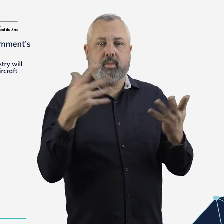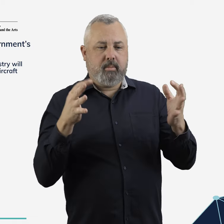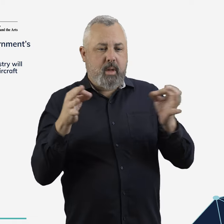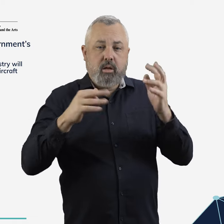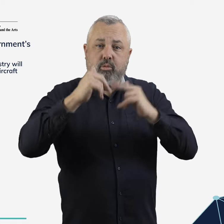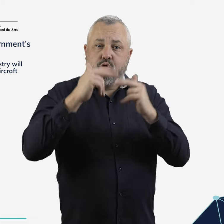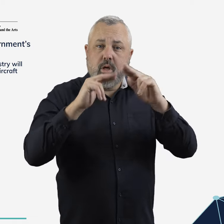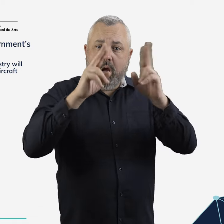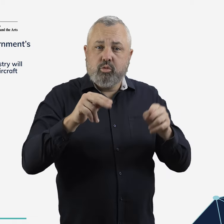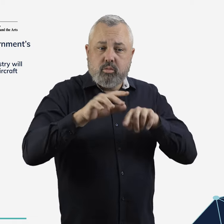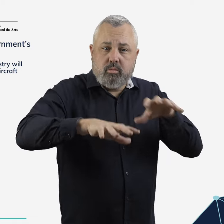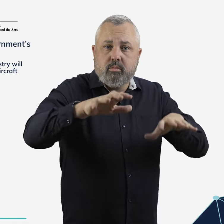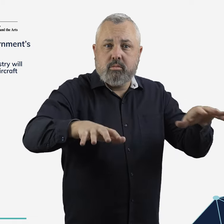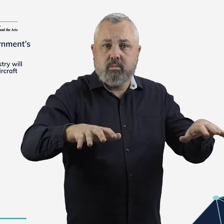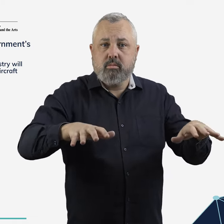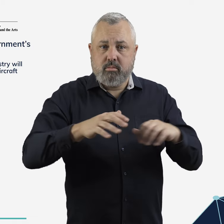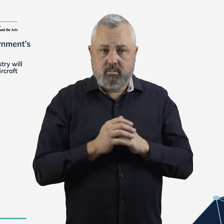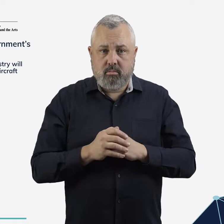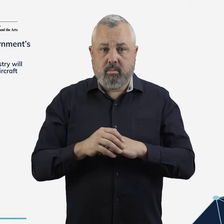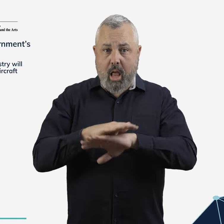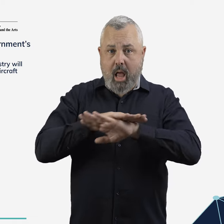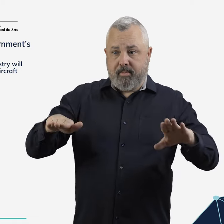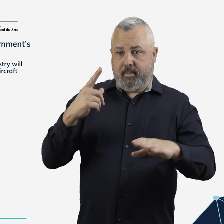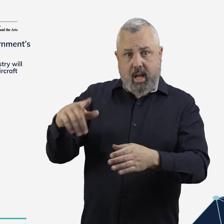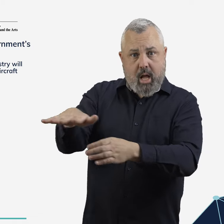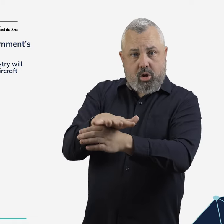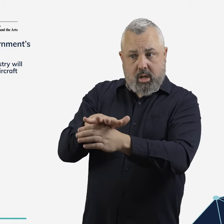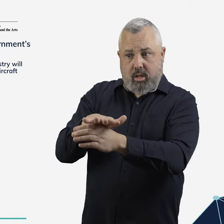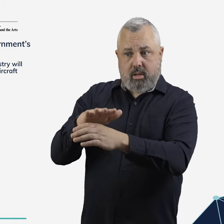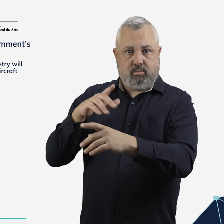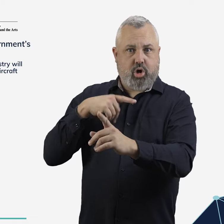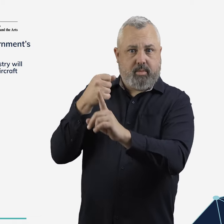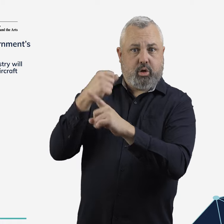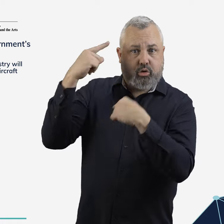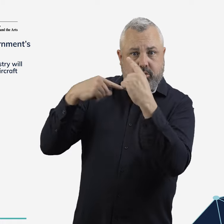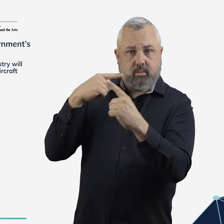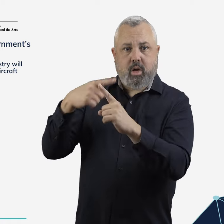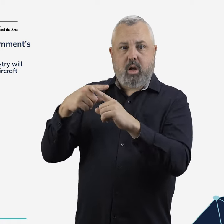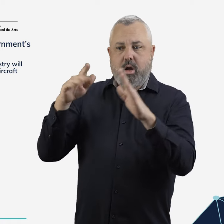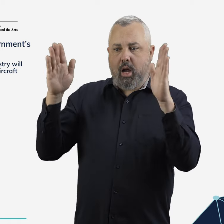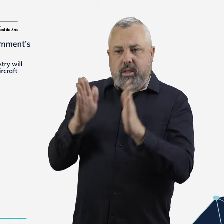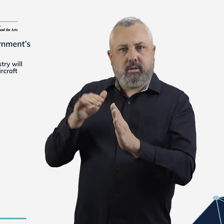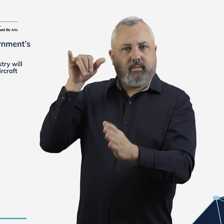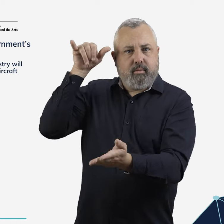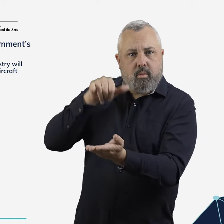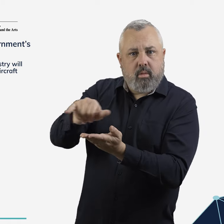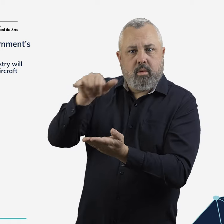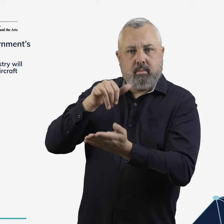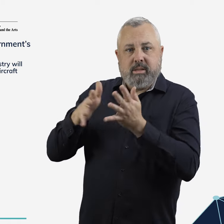inform land use planning decisions. Where aircraft noise impacts on communities cannot be avoided,